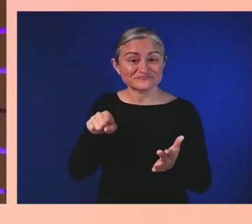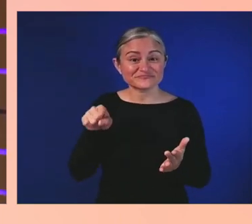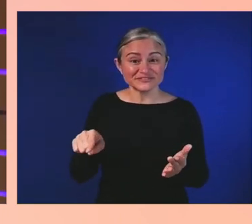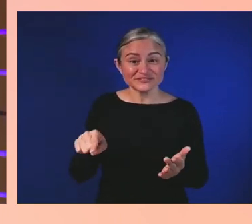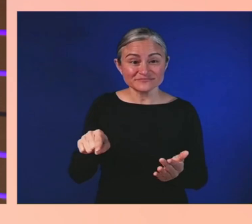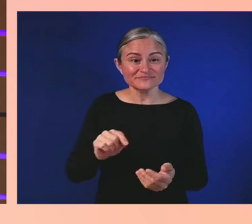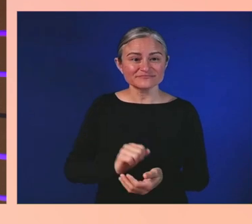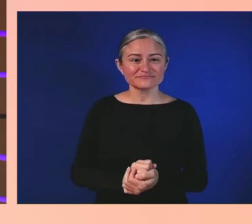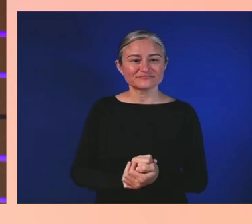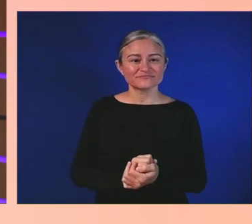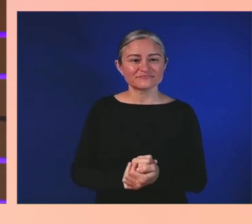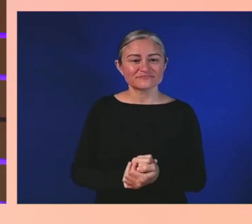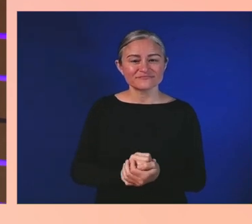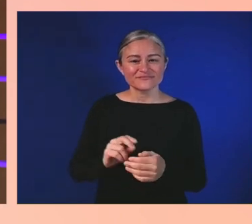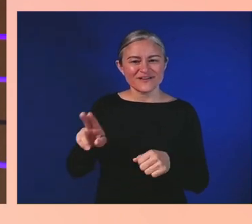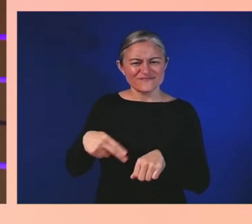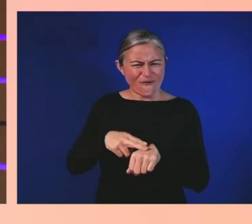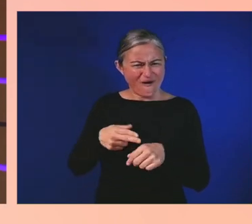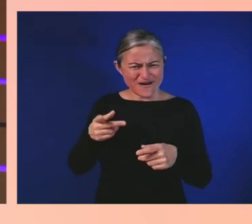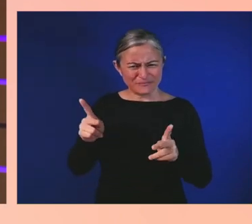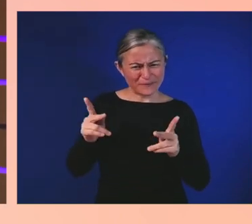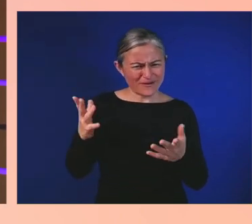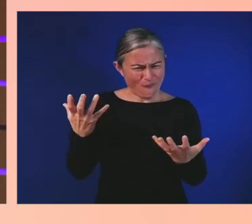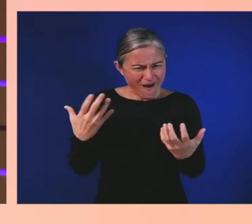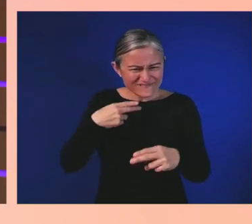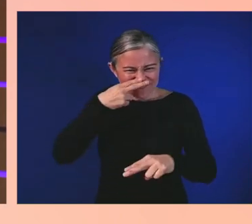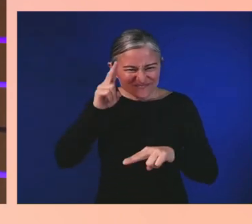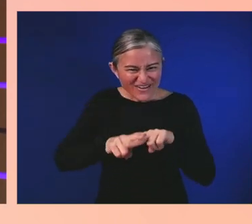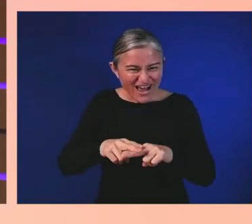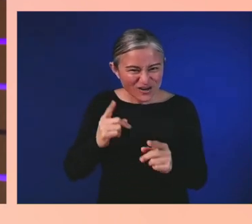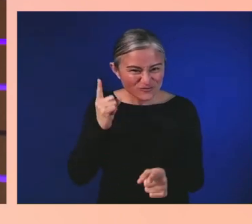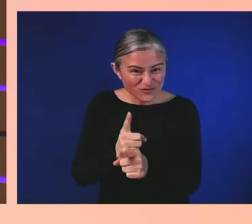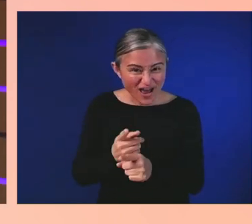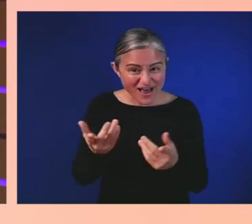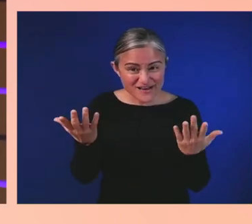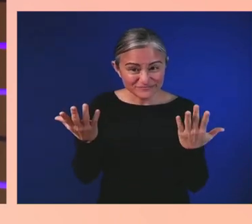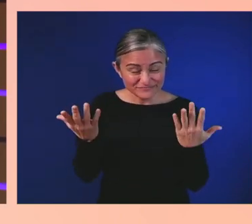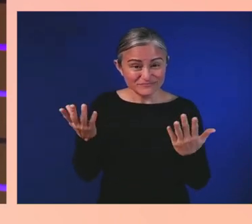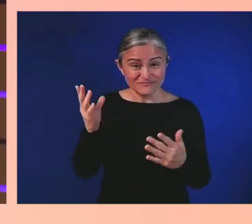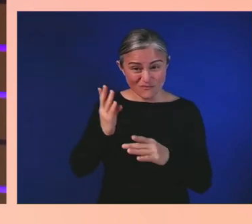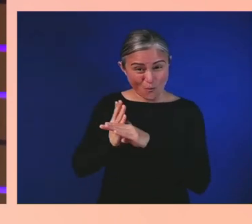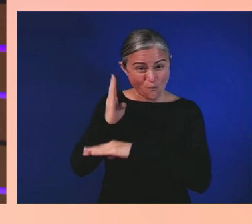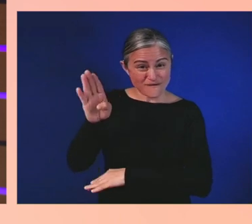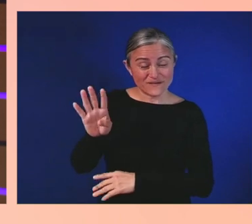With over 427 million players with disabilities, meaning gamers,